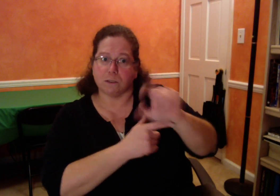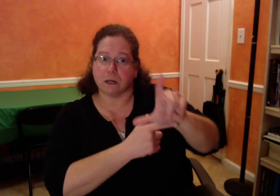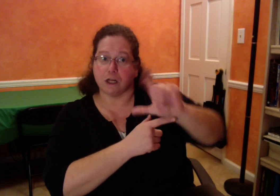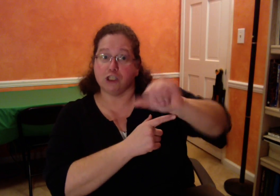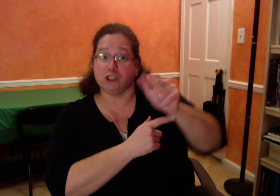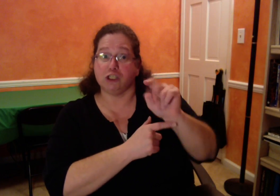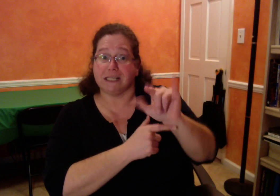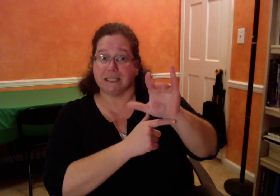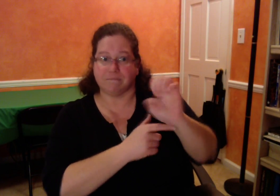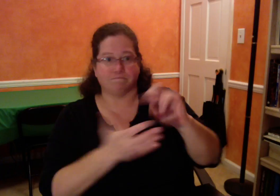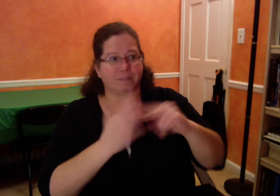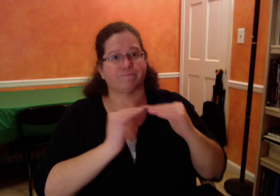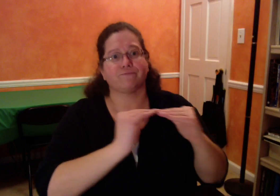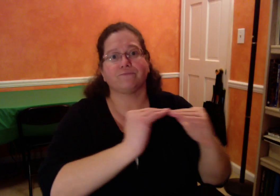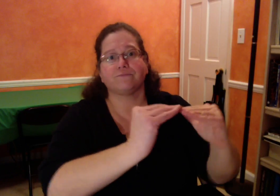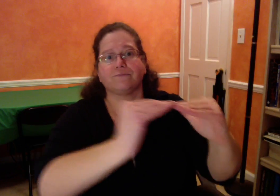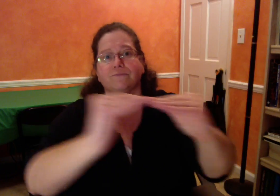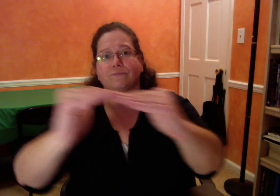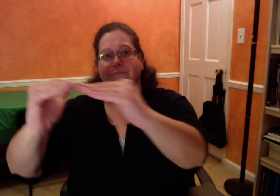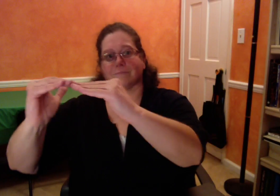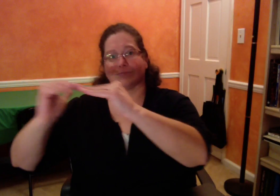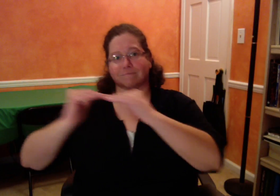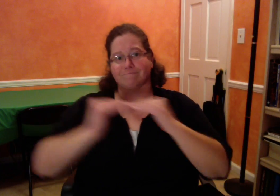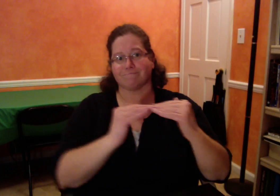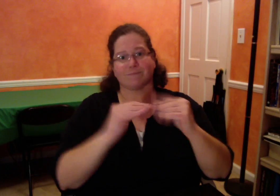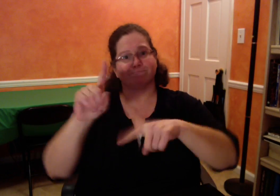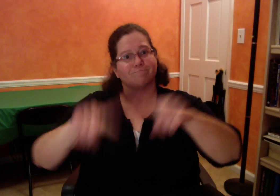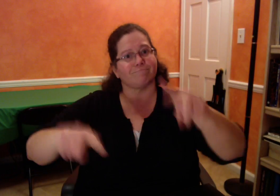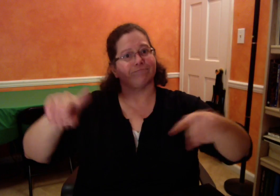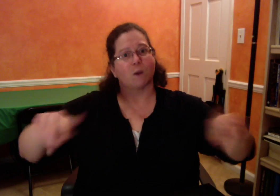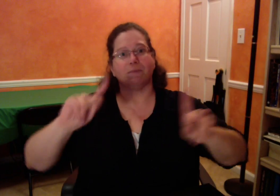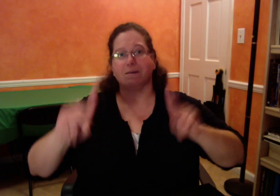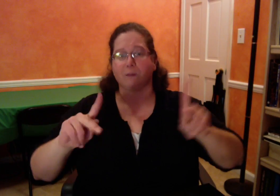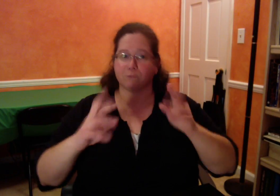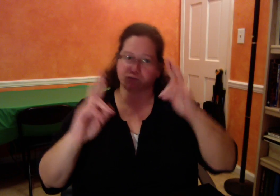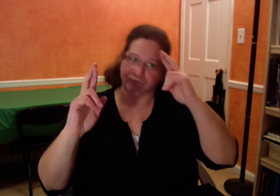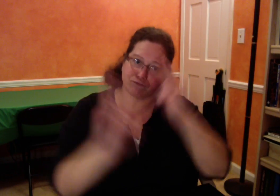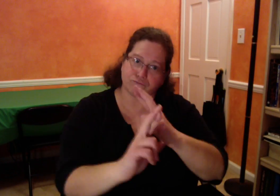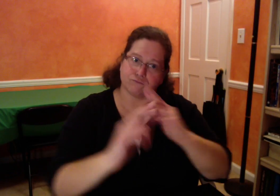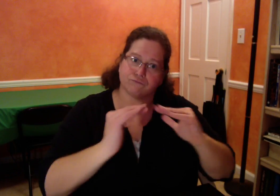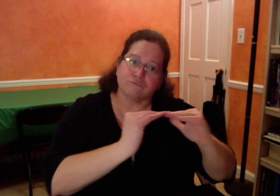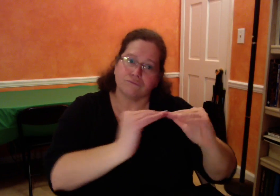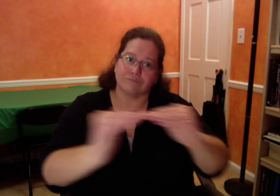Social Justice means that everyone is equal and respect our diversity.